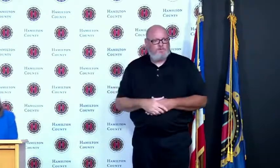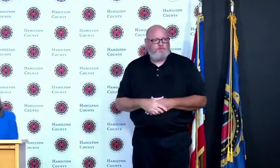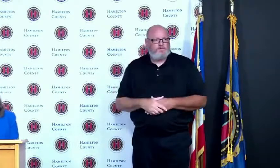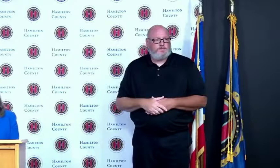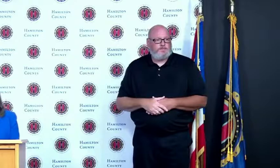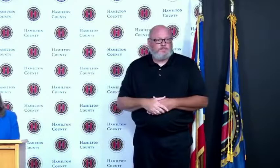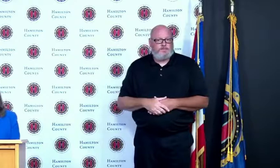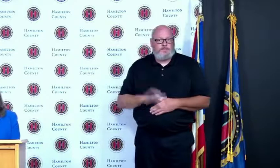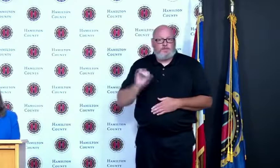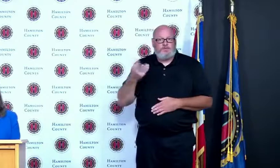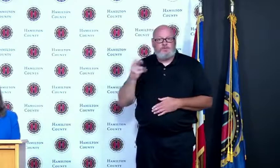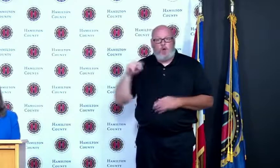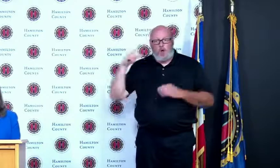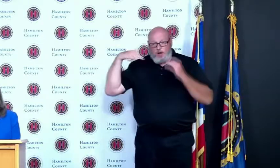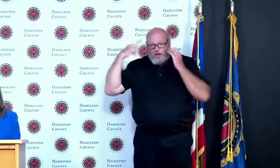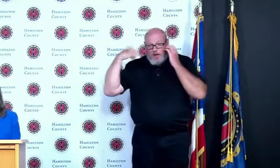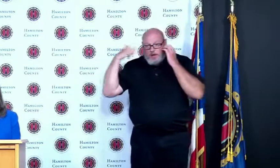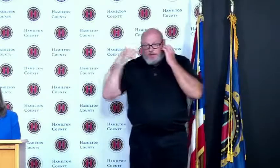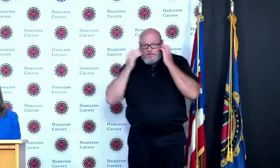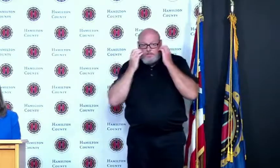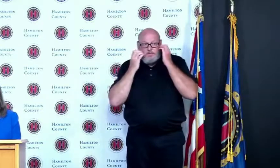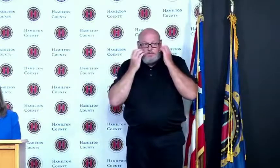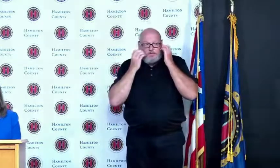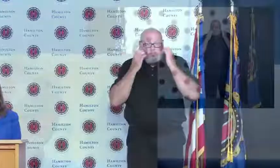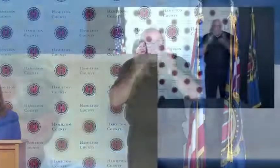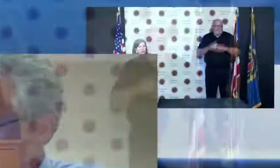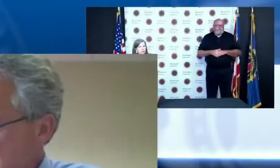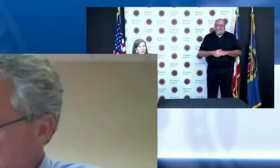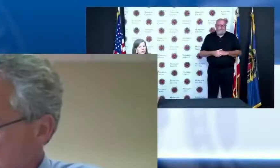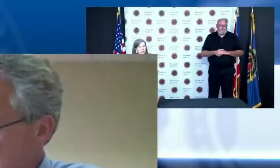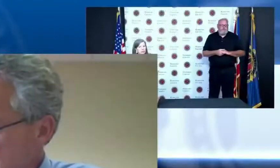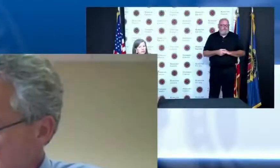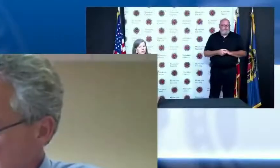yeah just a quick a couple follows I was glad Denise that Corey asked about